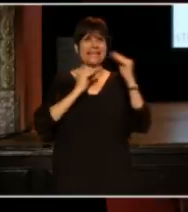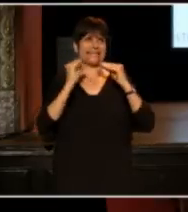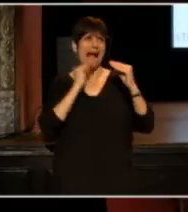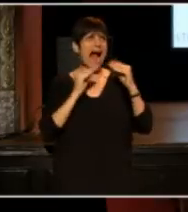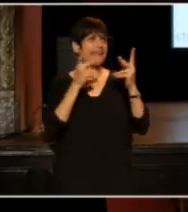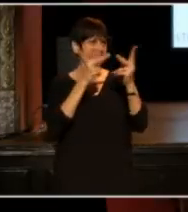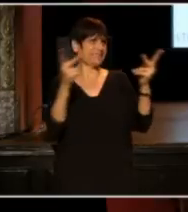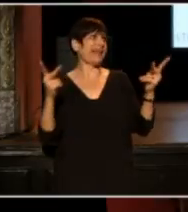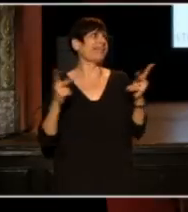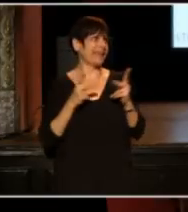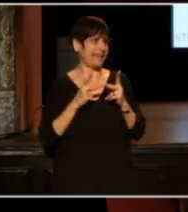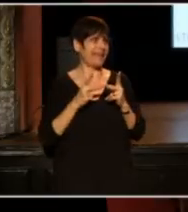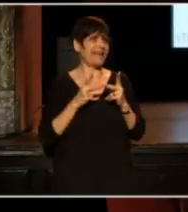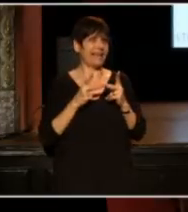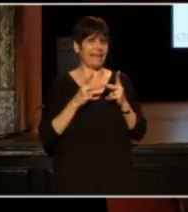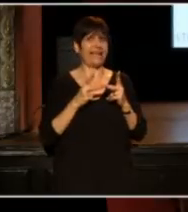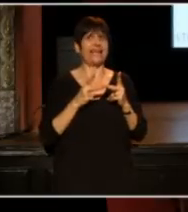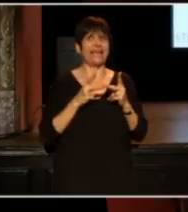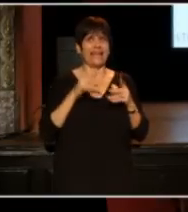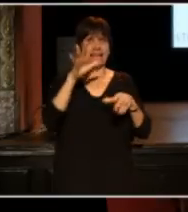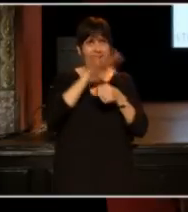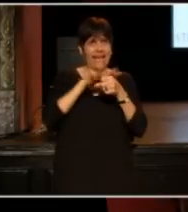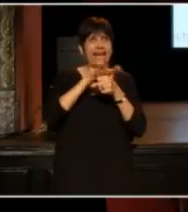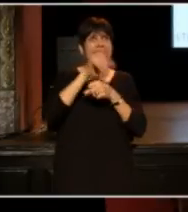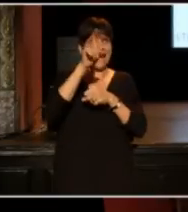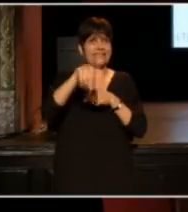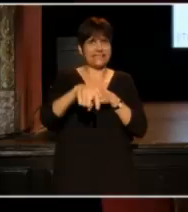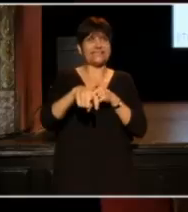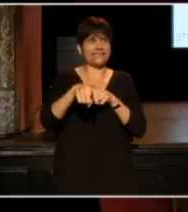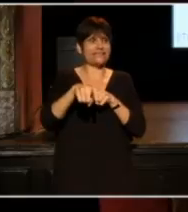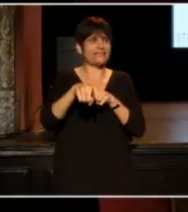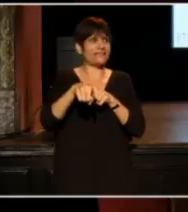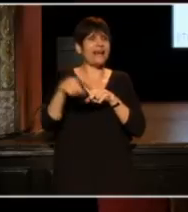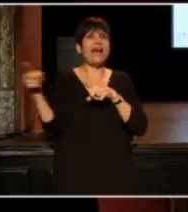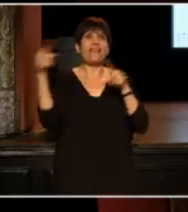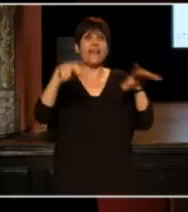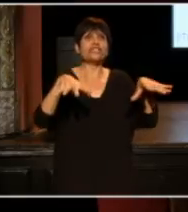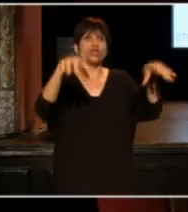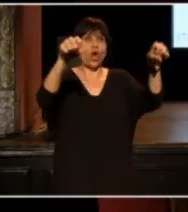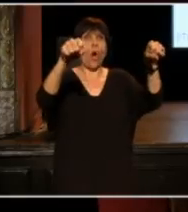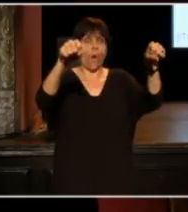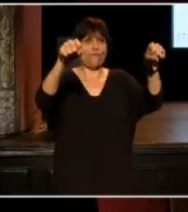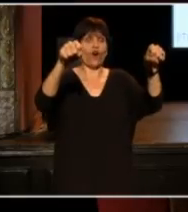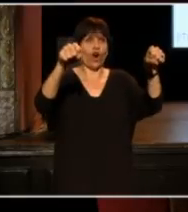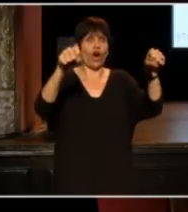in all of Texas." They took over the Yelp page,